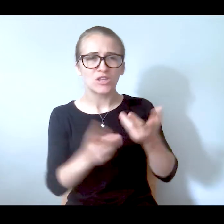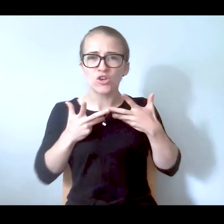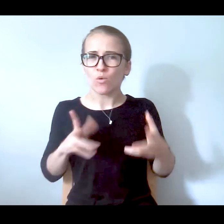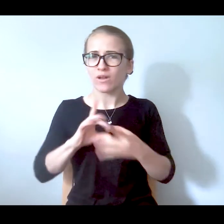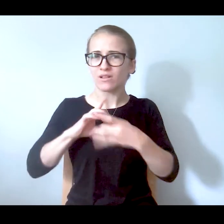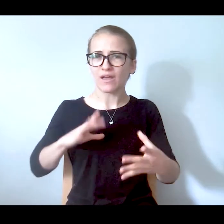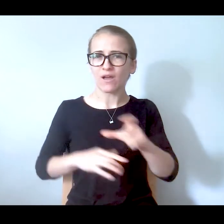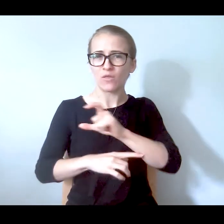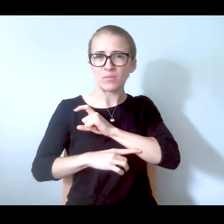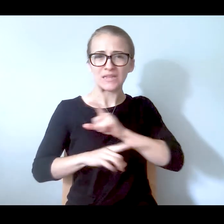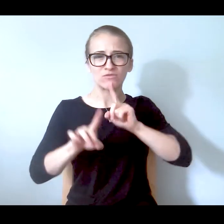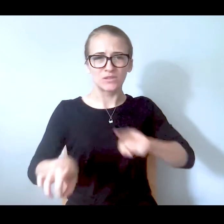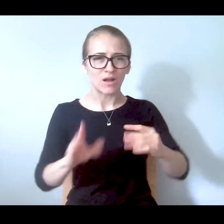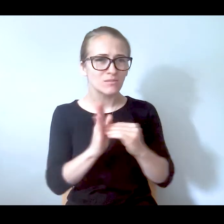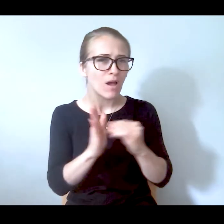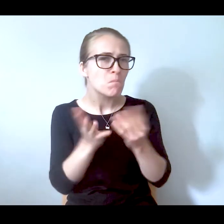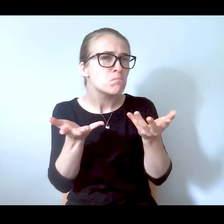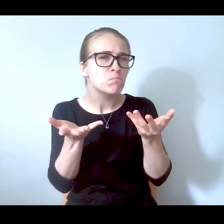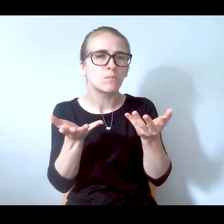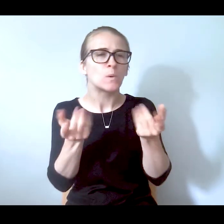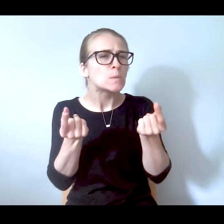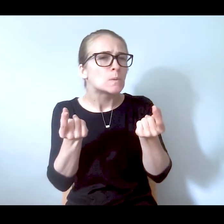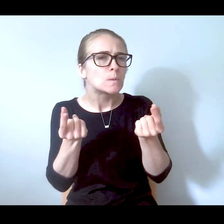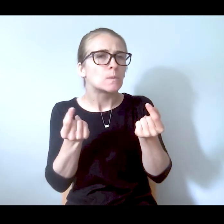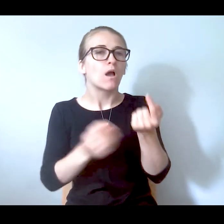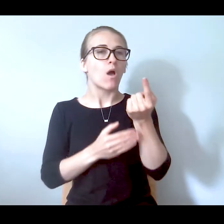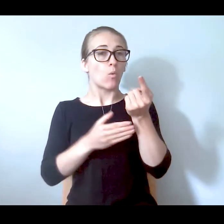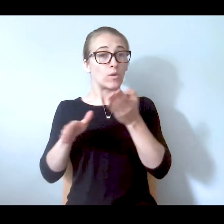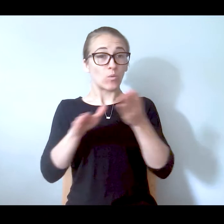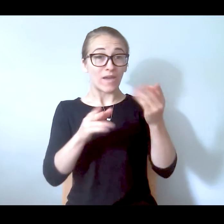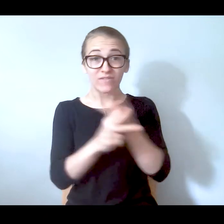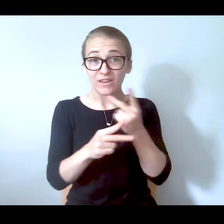And so one way to know would be to track 911 calls